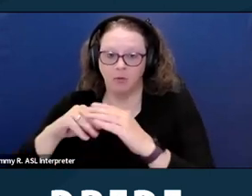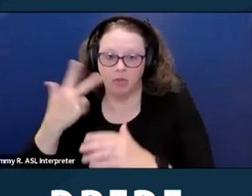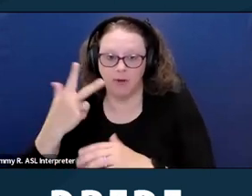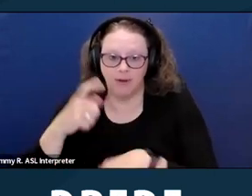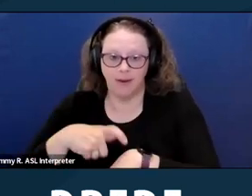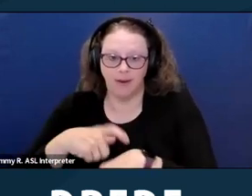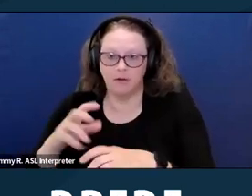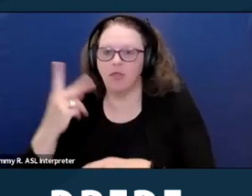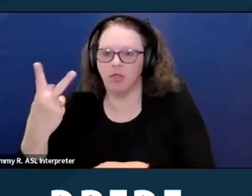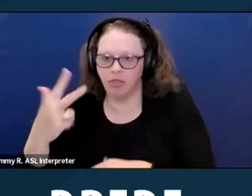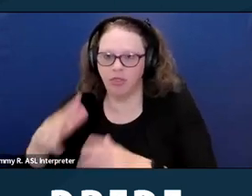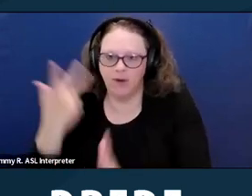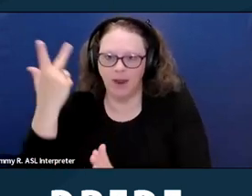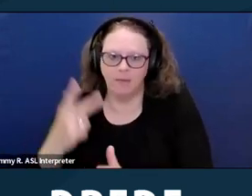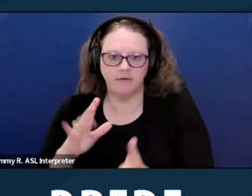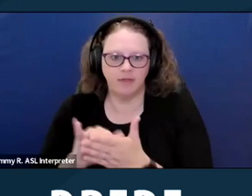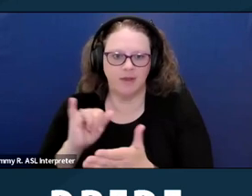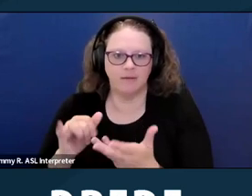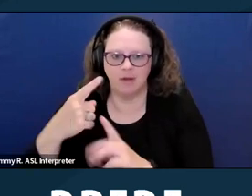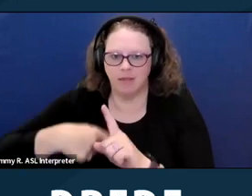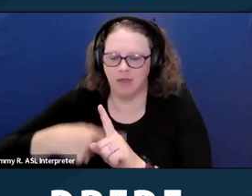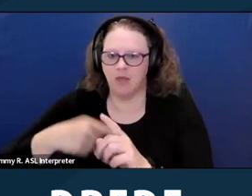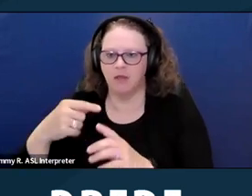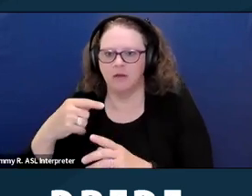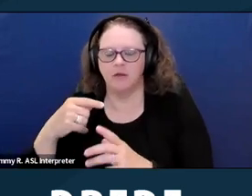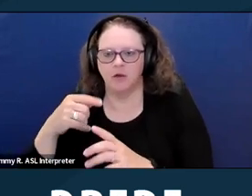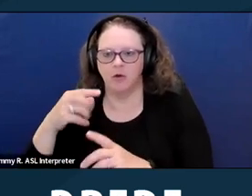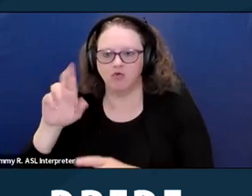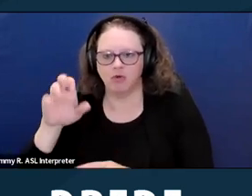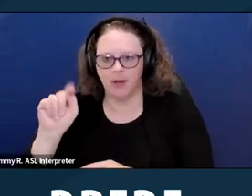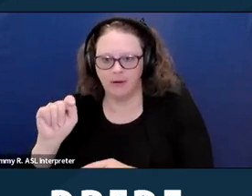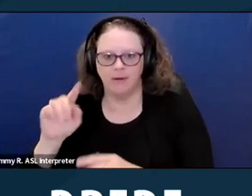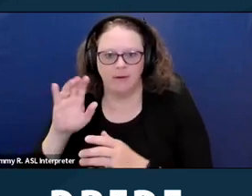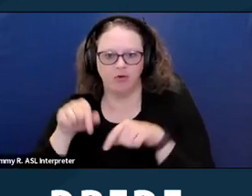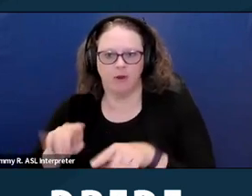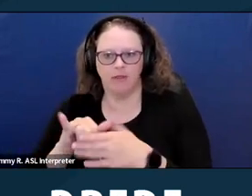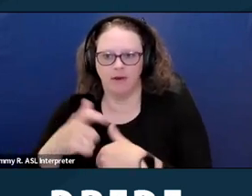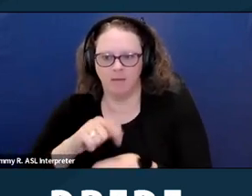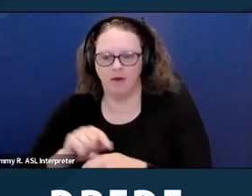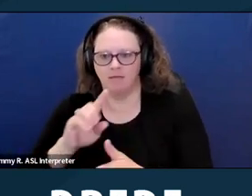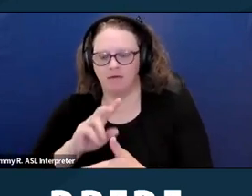and used Section Eight and the rent was $1,000 and I was discriminated against,